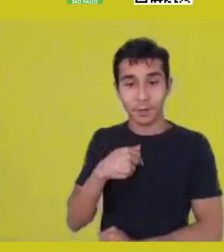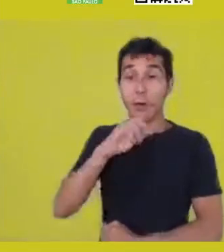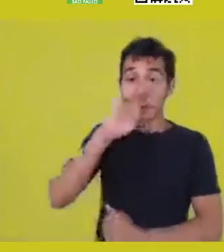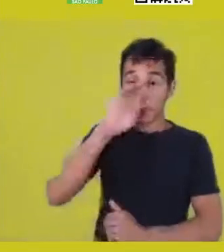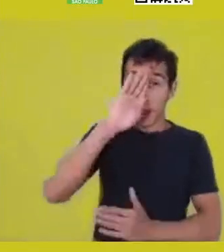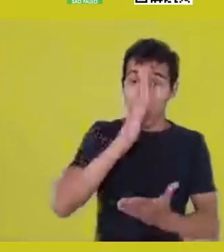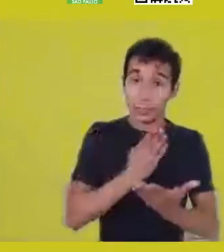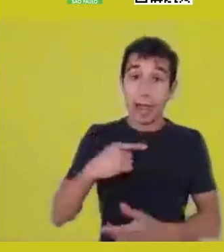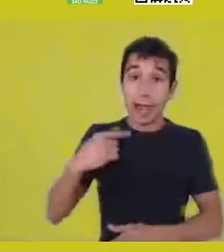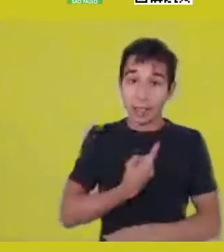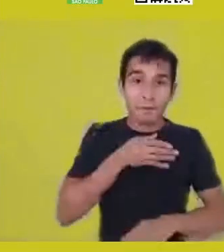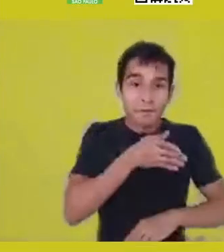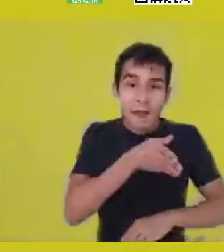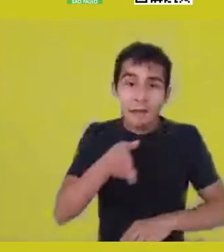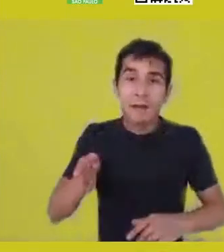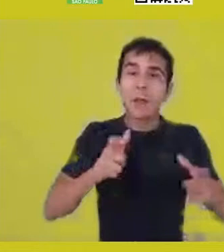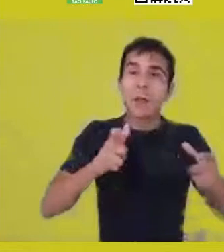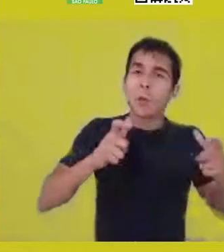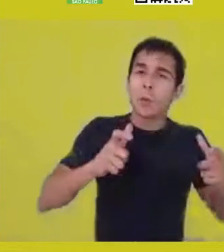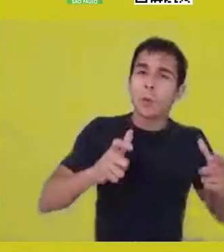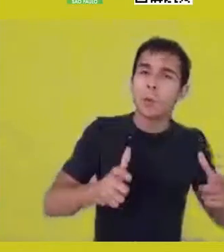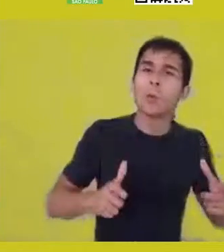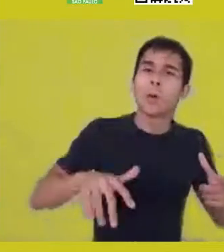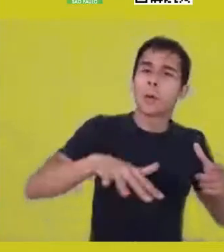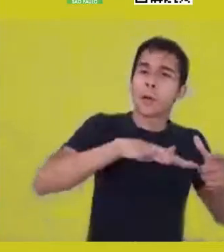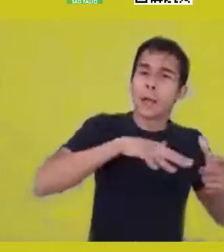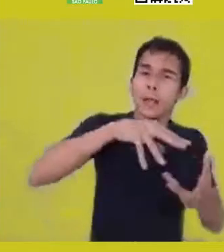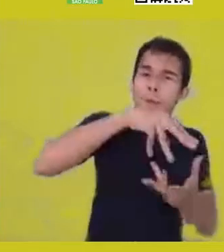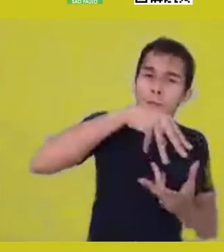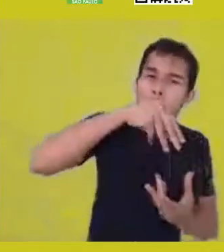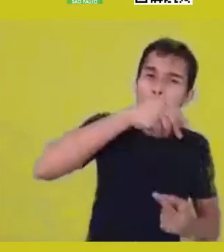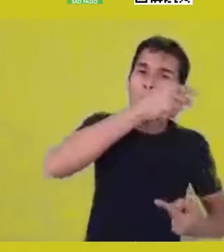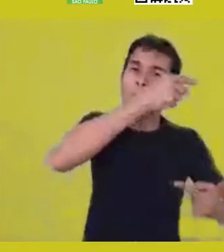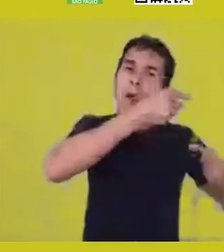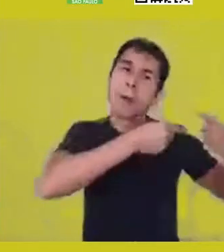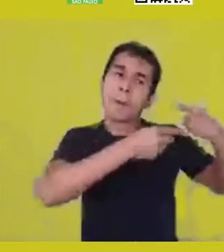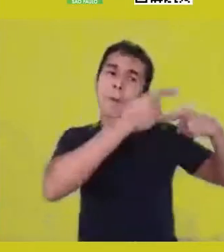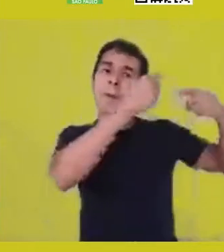I believe what we need is to identify that location in history,